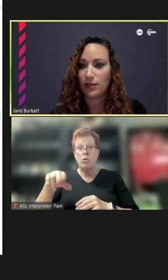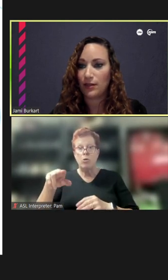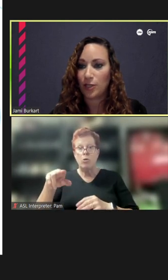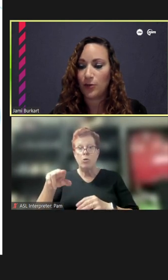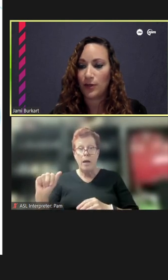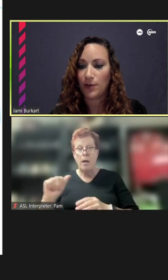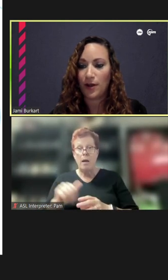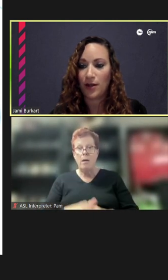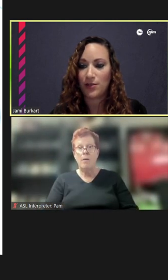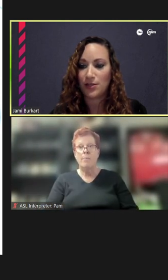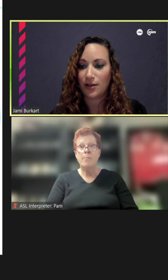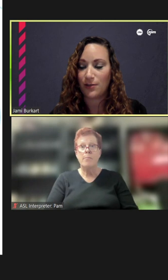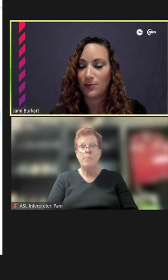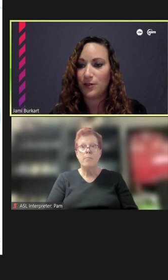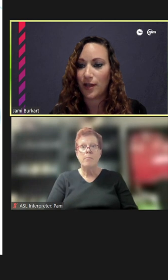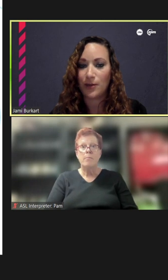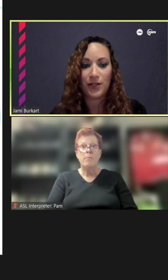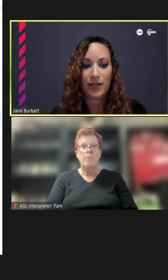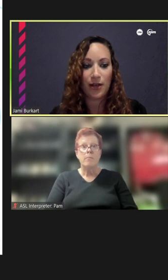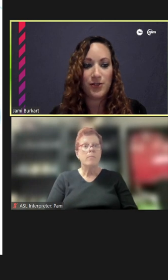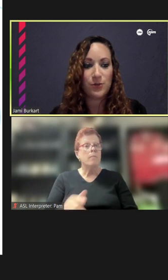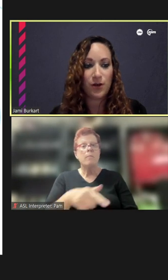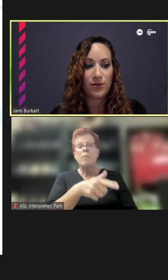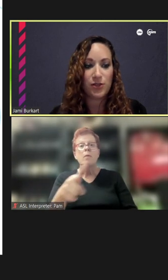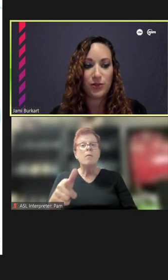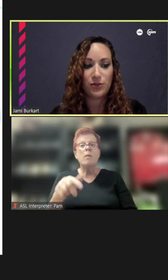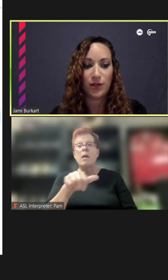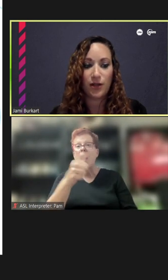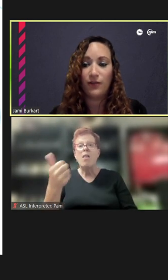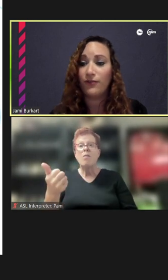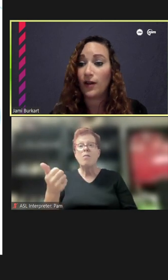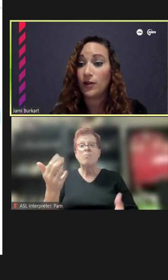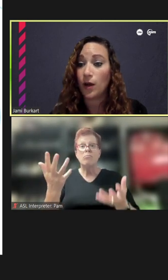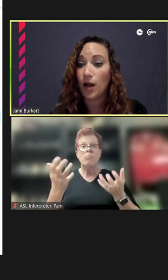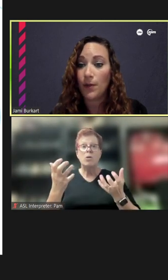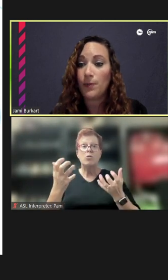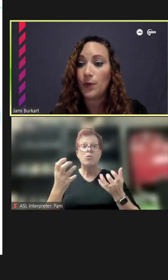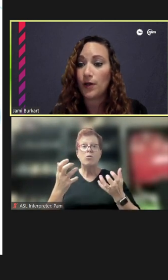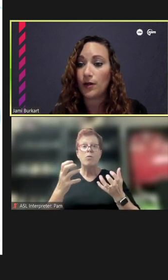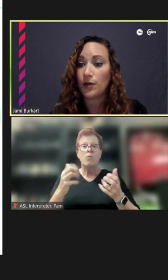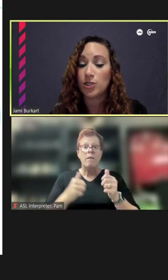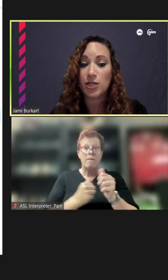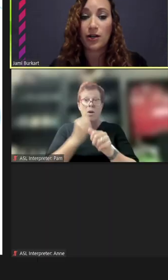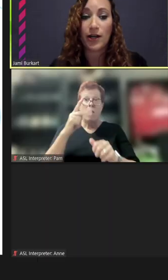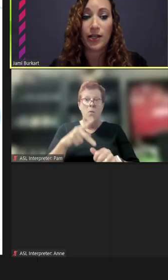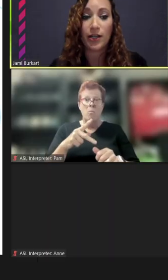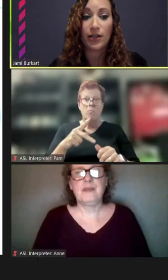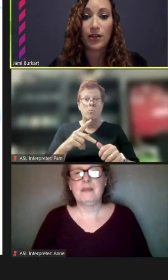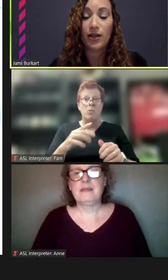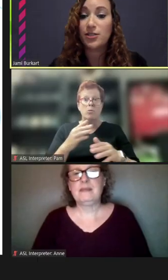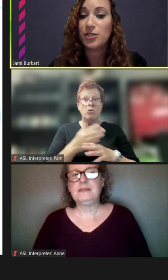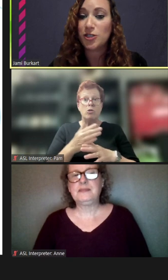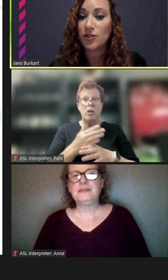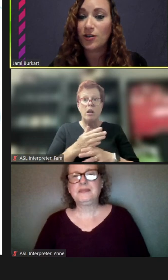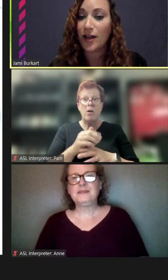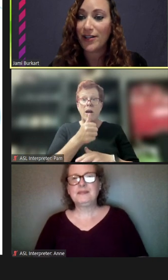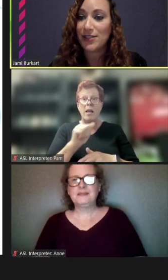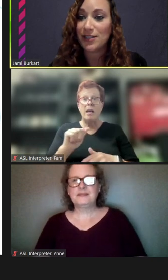in the Q&A box. Would anybody else want to follow up or or share any additional ideas?